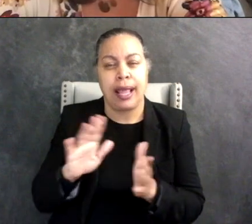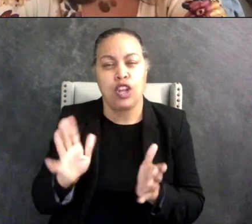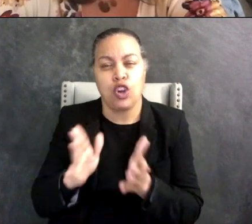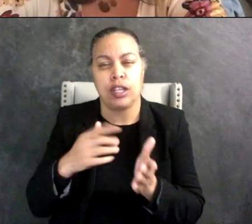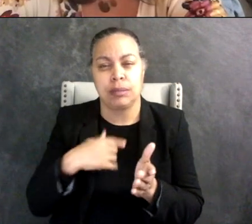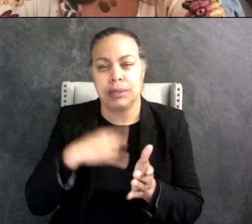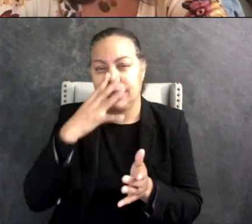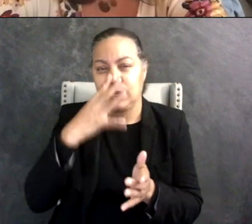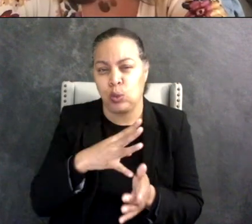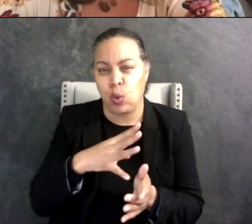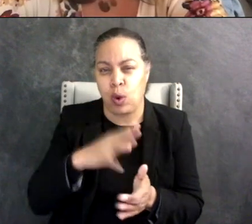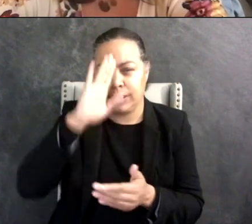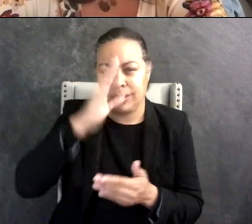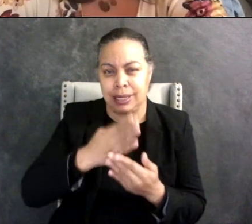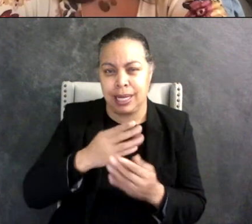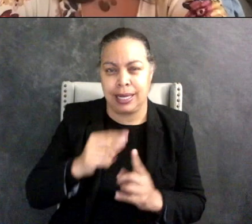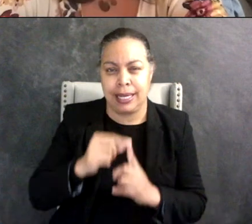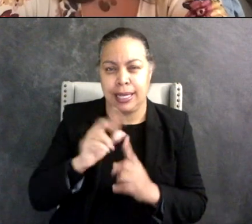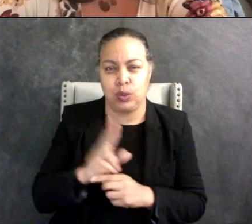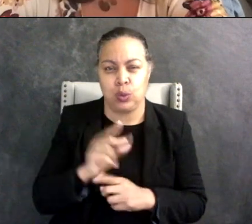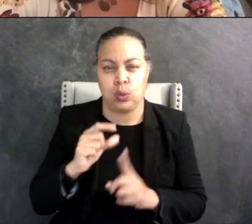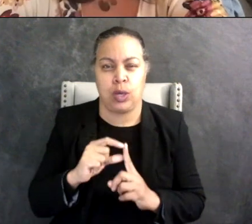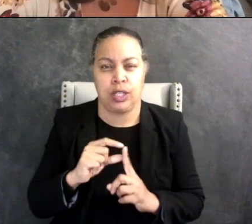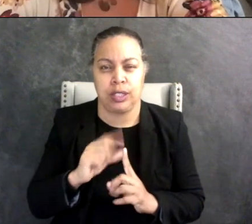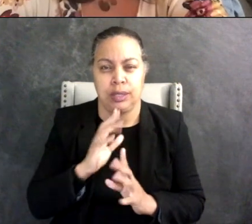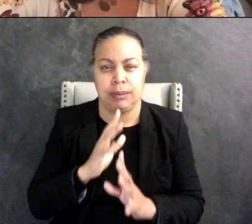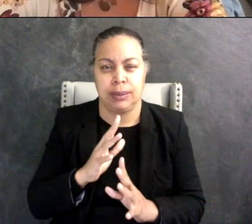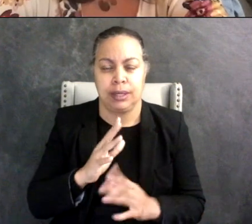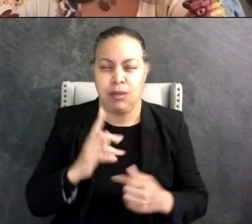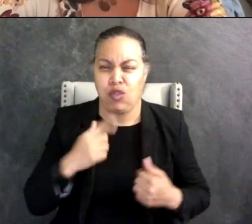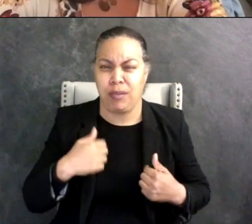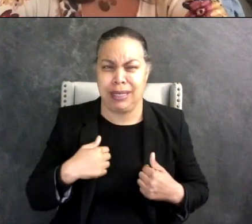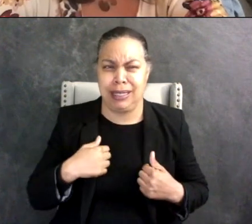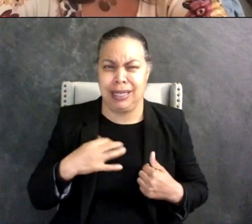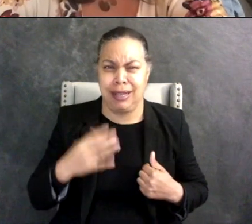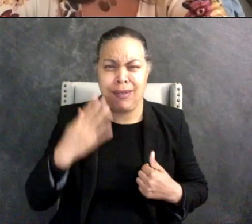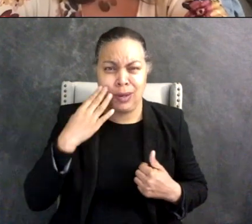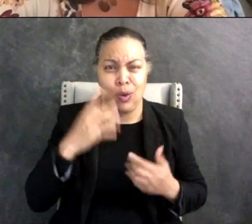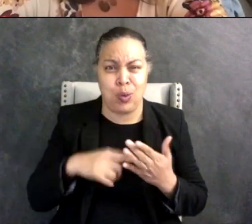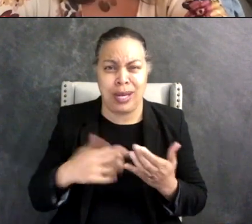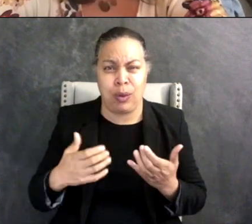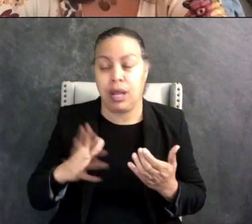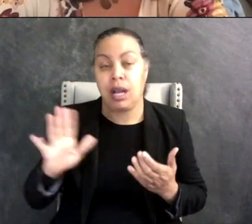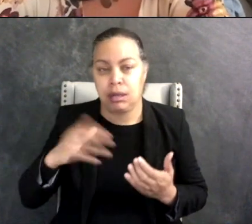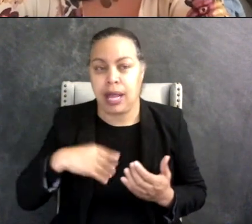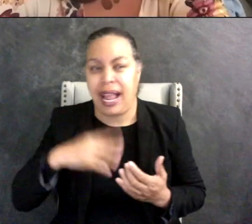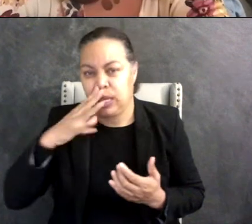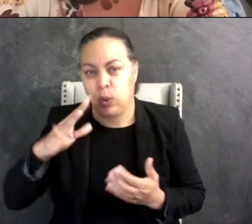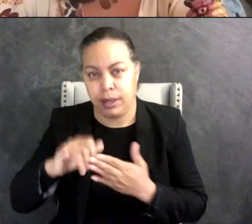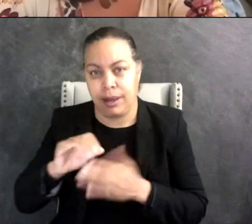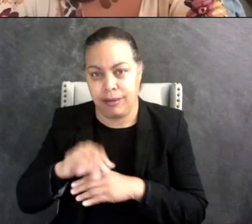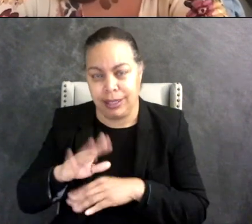words and to me if i knew what he wanted, I never did take that advice by the way, but if I knew what